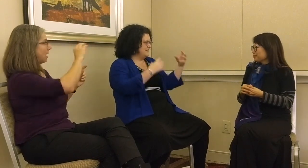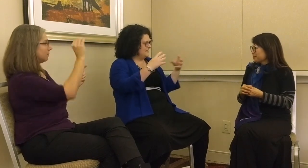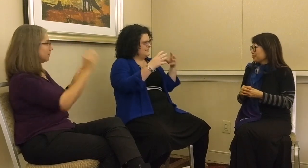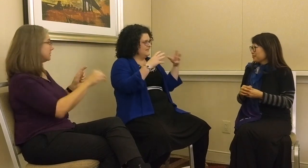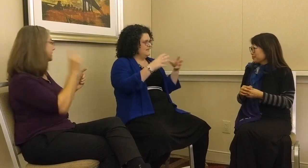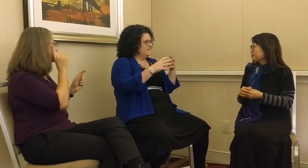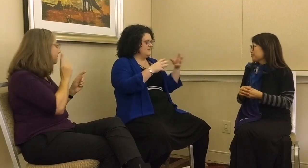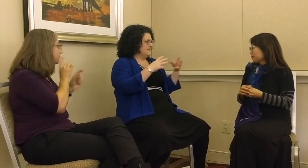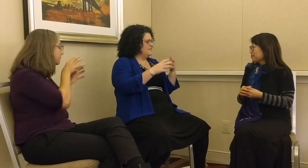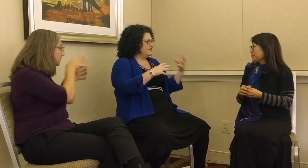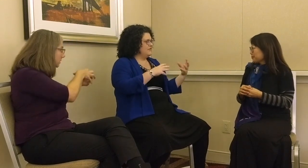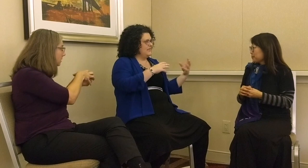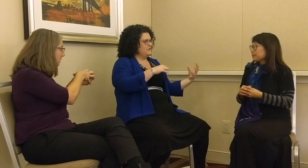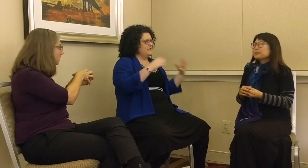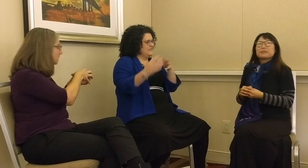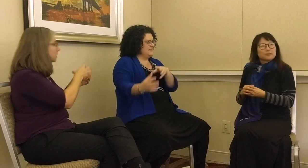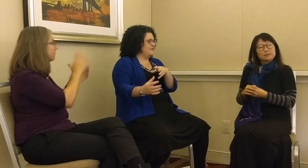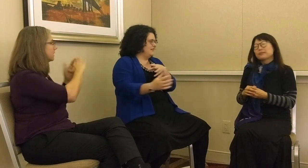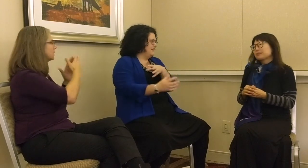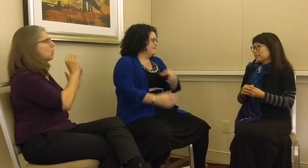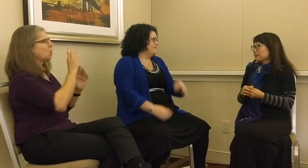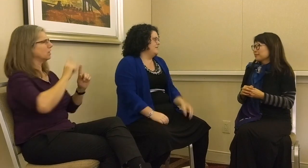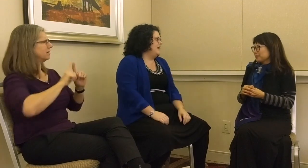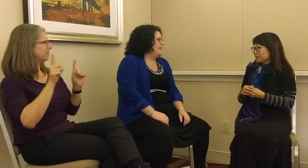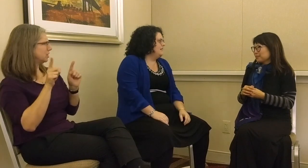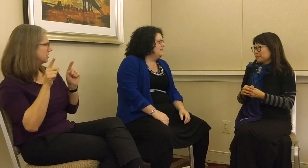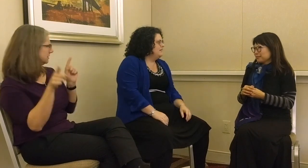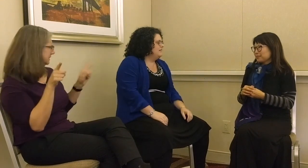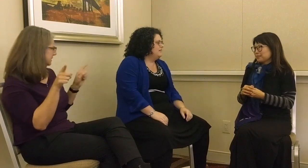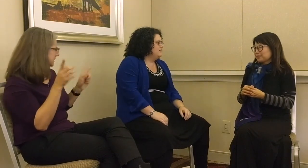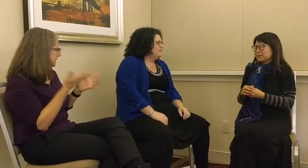this kind of village sign language? Or is it a different thing from that?